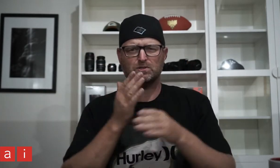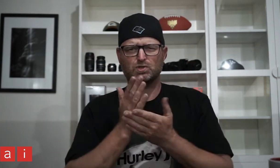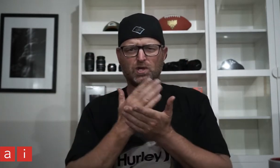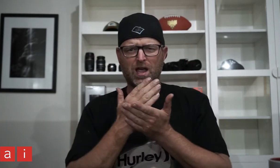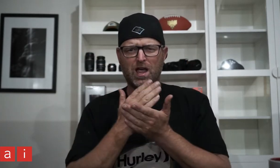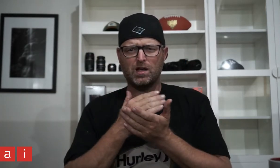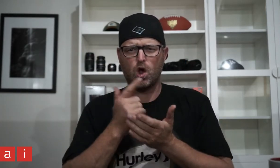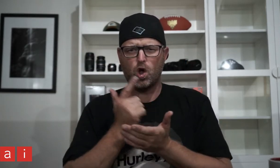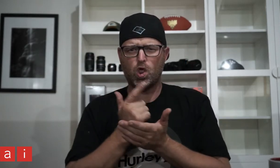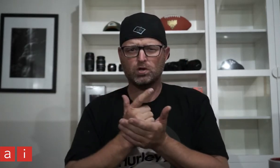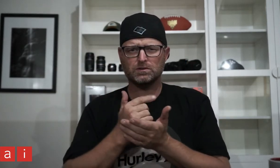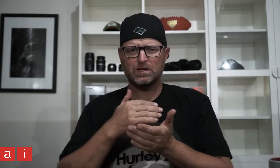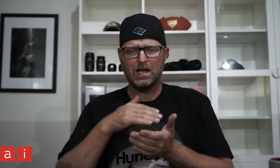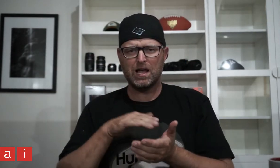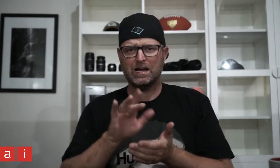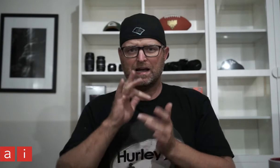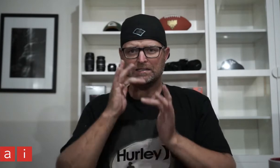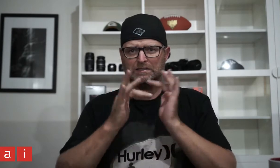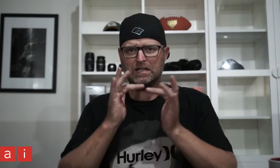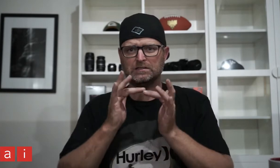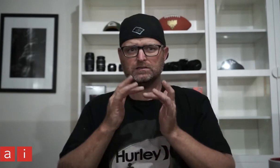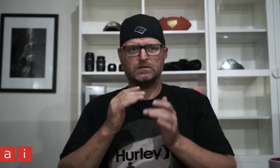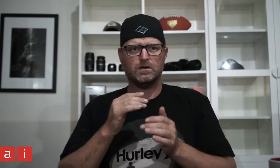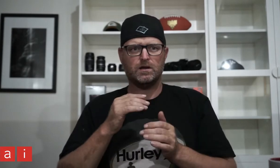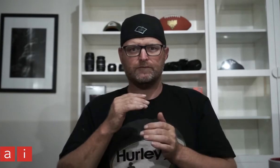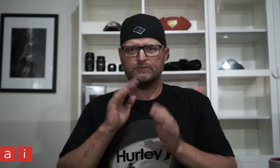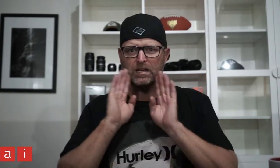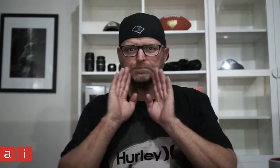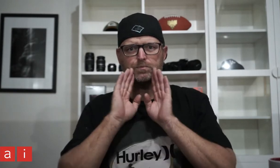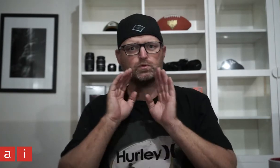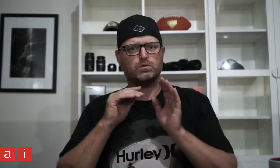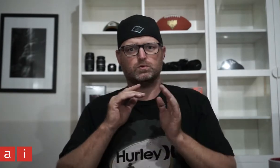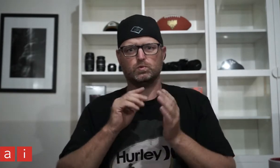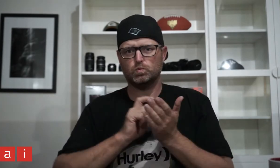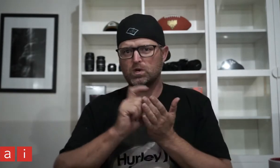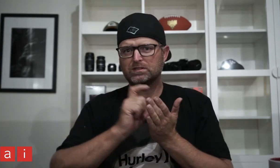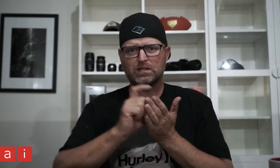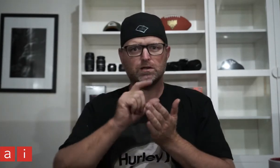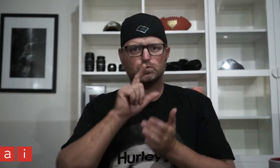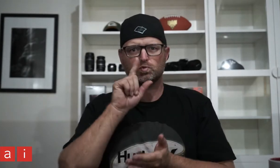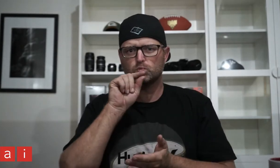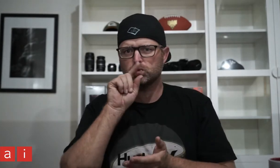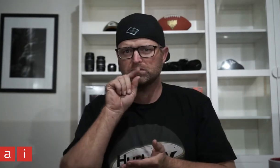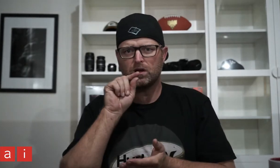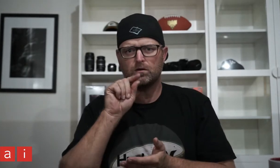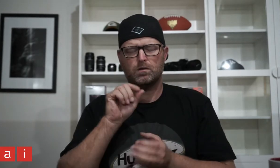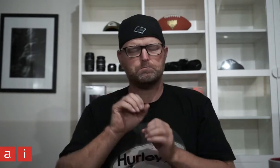with a lot of shares on Facebook, Instagram and Twitter.